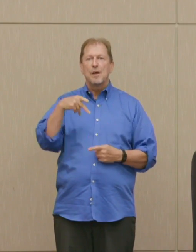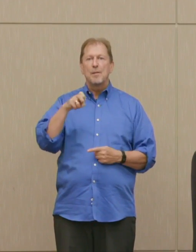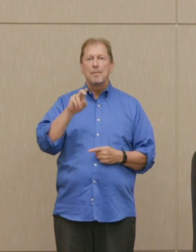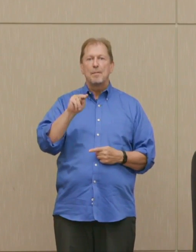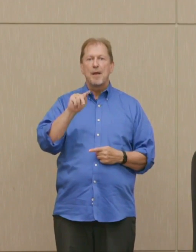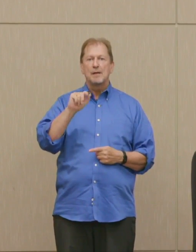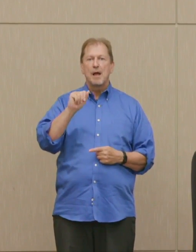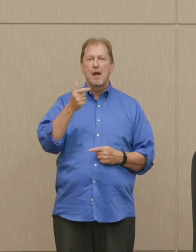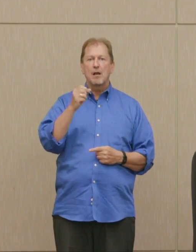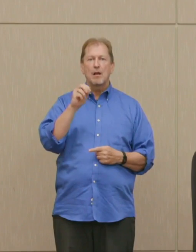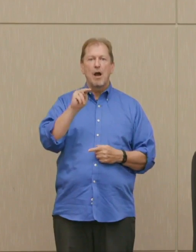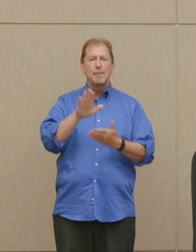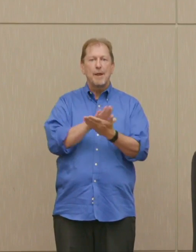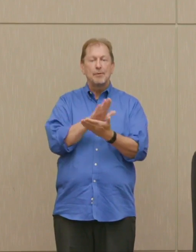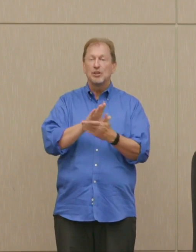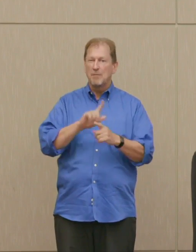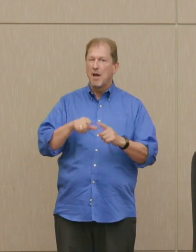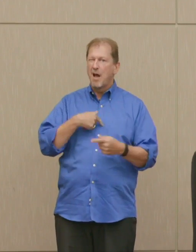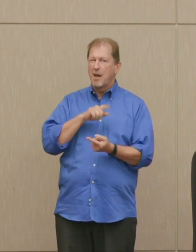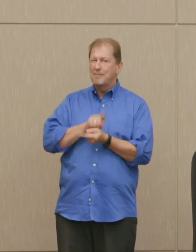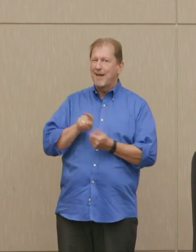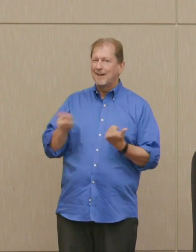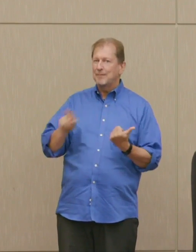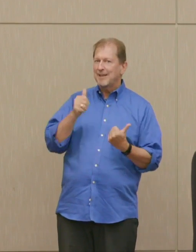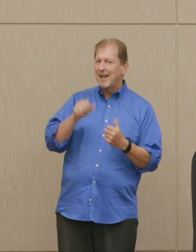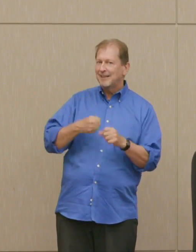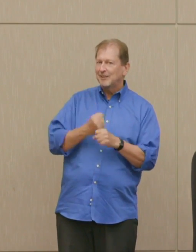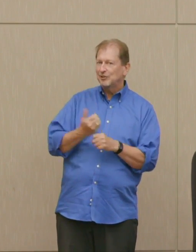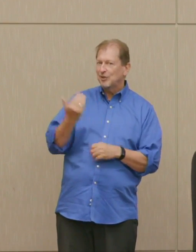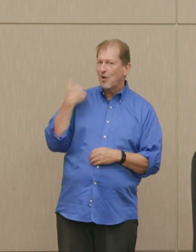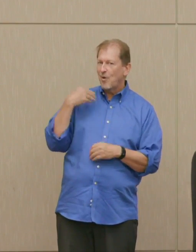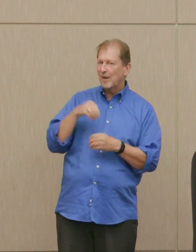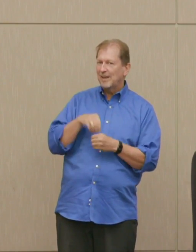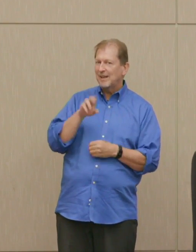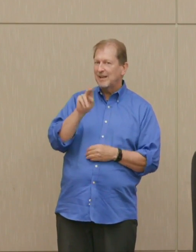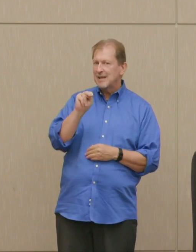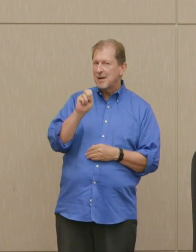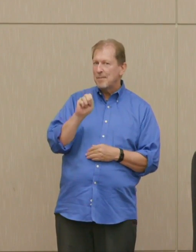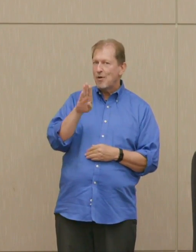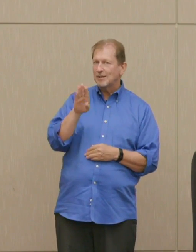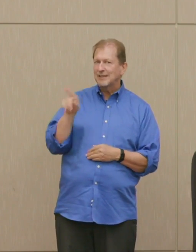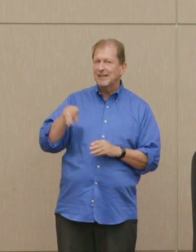him about 10 years ago in Lincoln, Nebraska where he came to speak, that he has some really